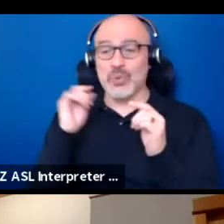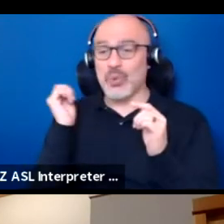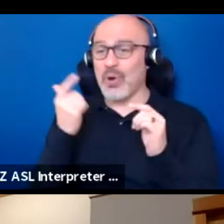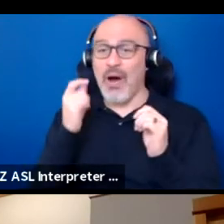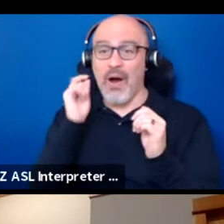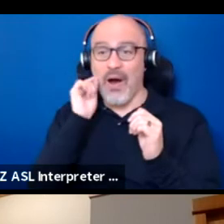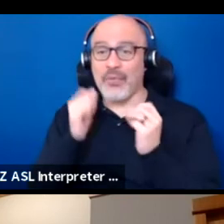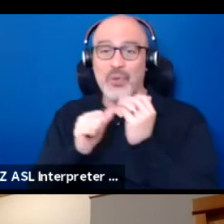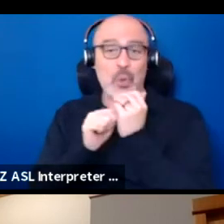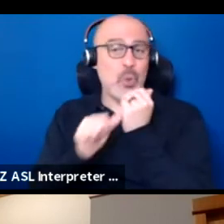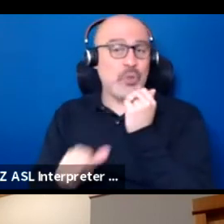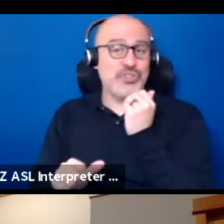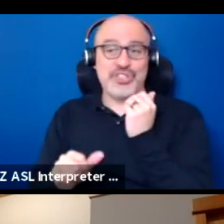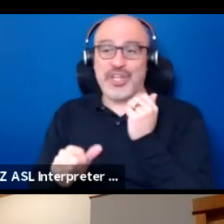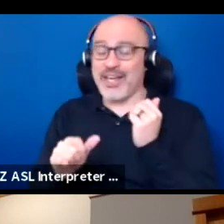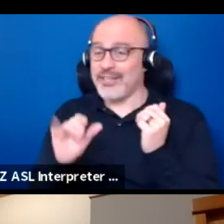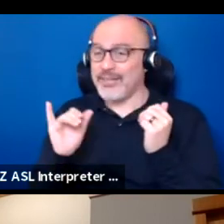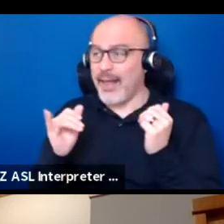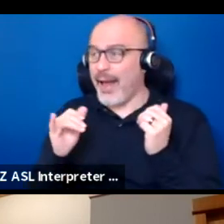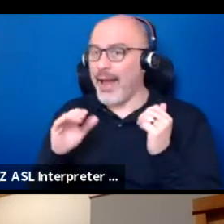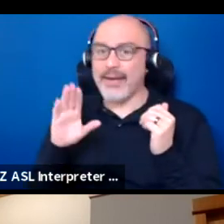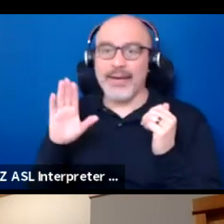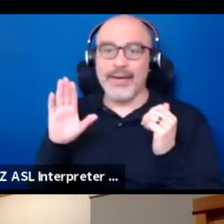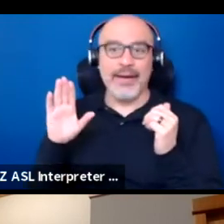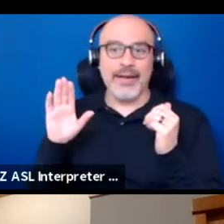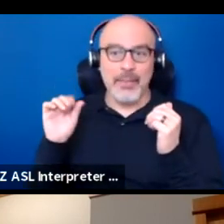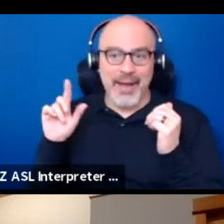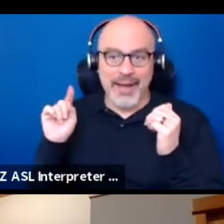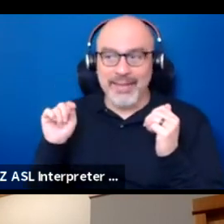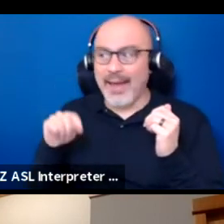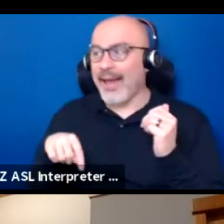that they like the ballet gets at McCall in Seattle,